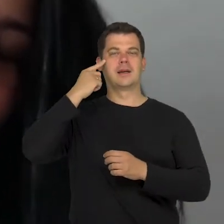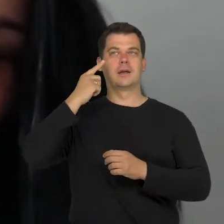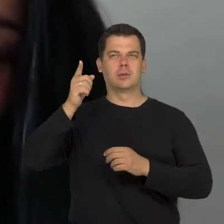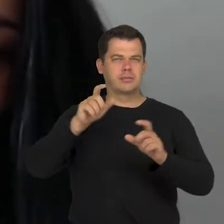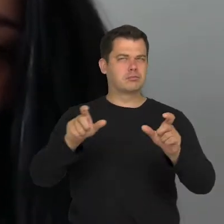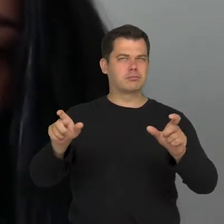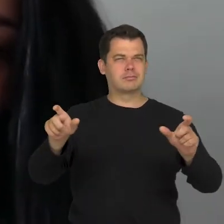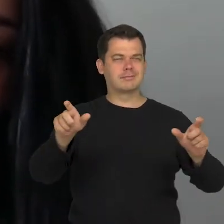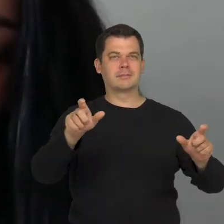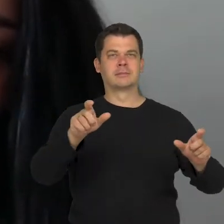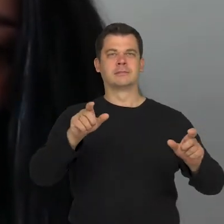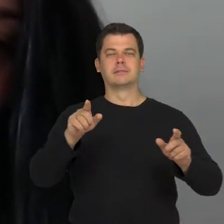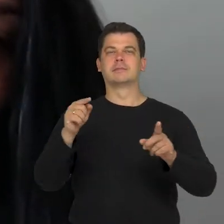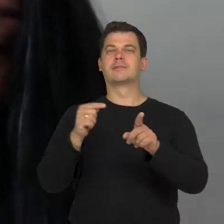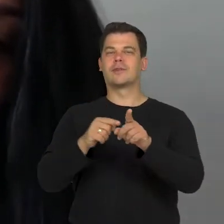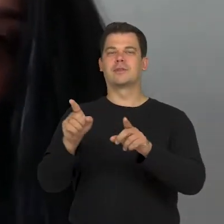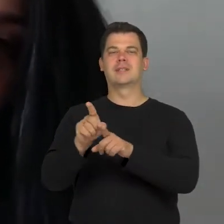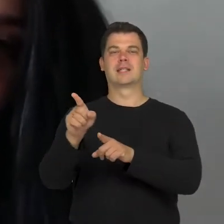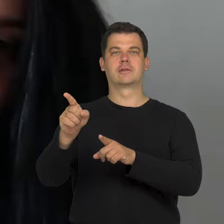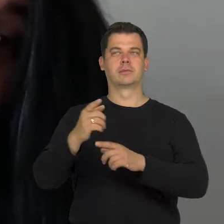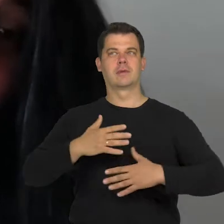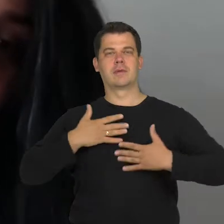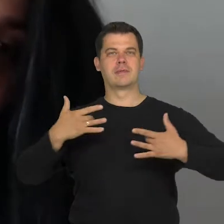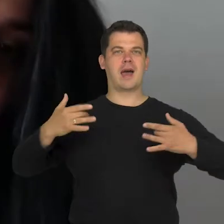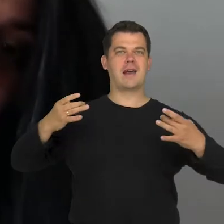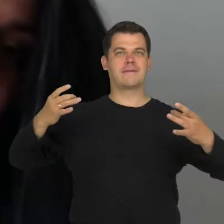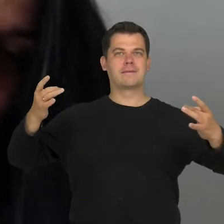and these reactions, that tension, are very interesting